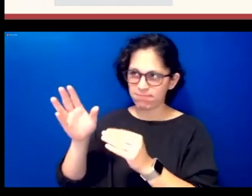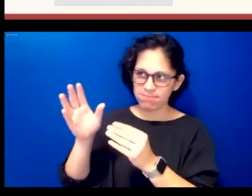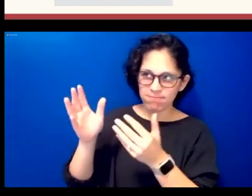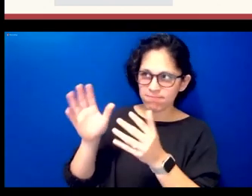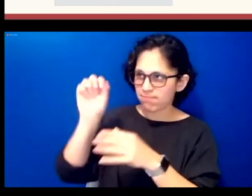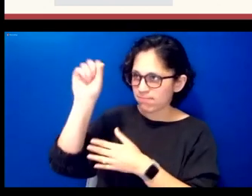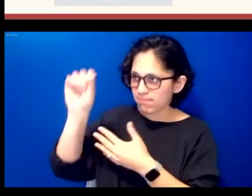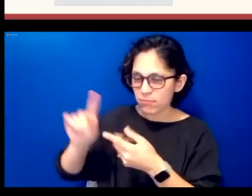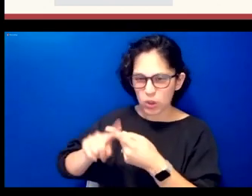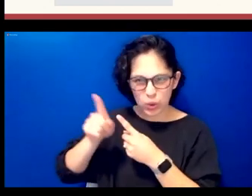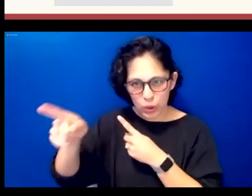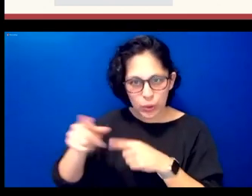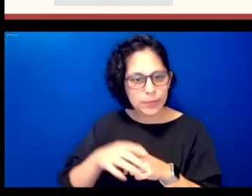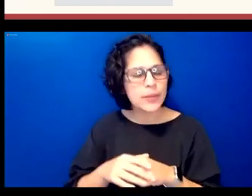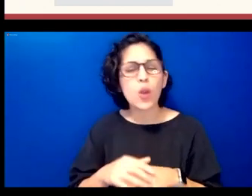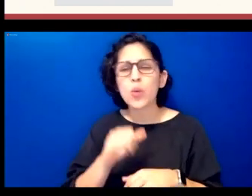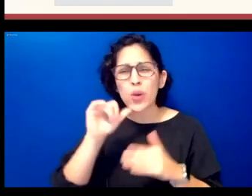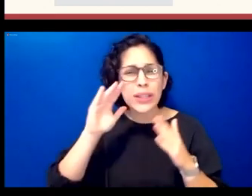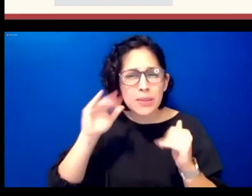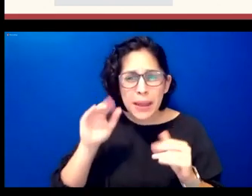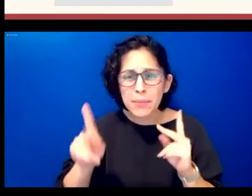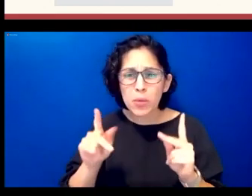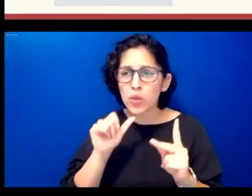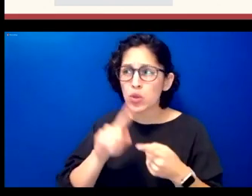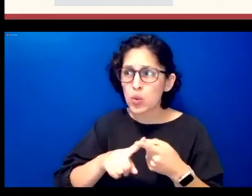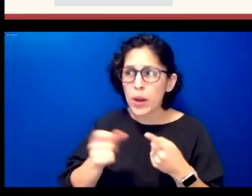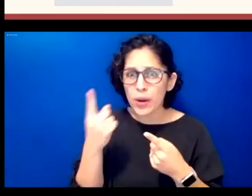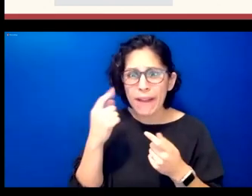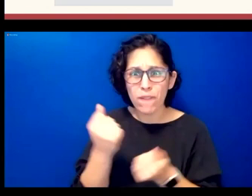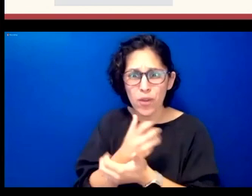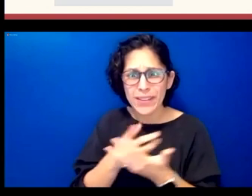the learner to understand everything that they saw the first time but once they finish